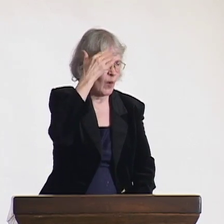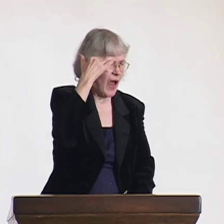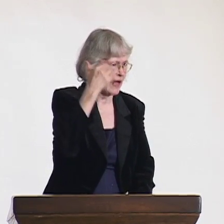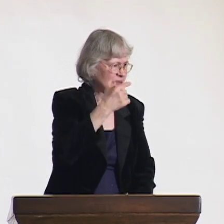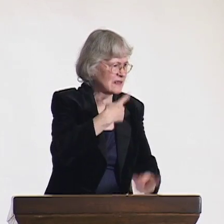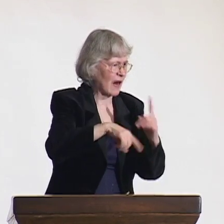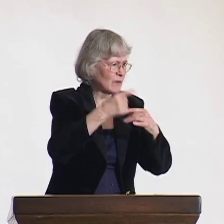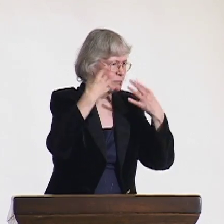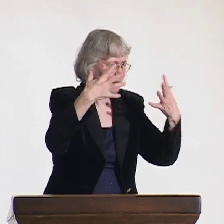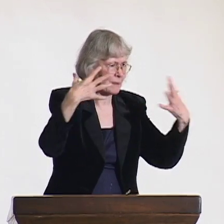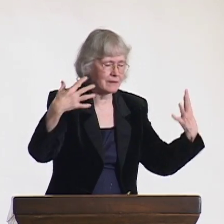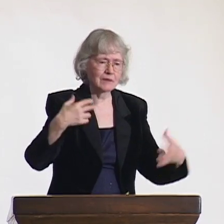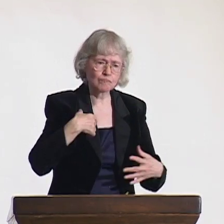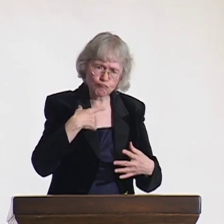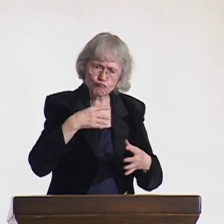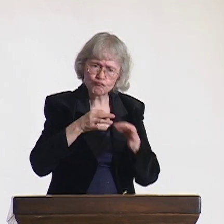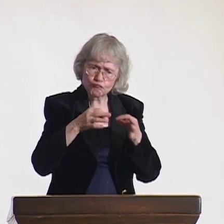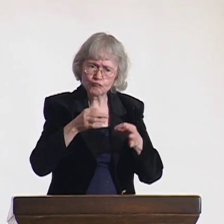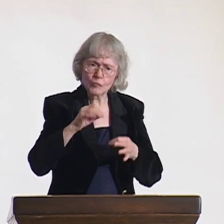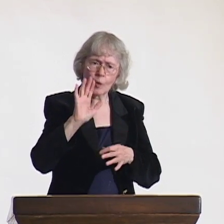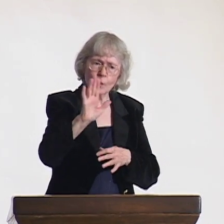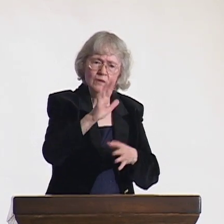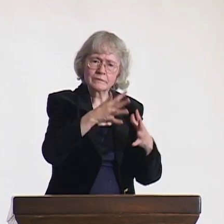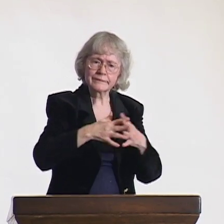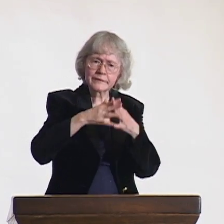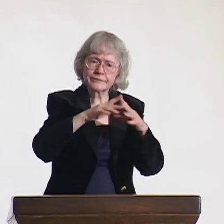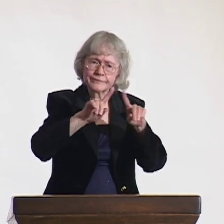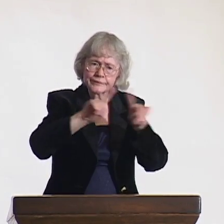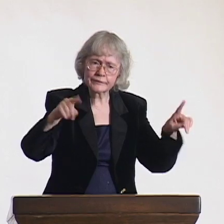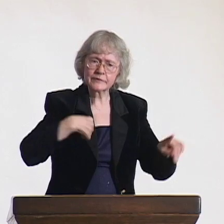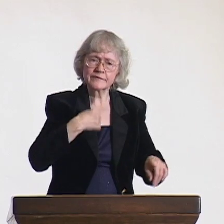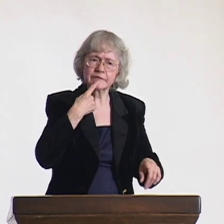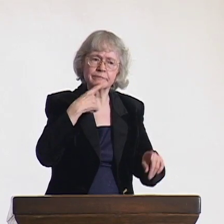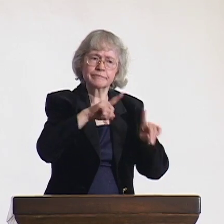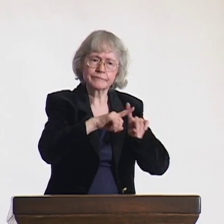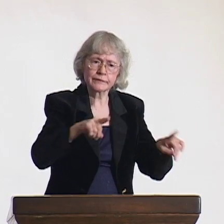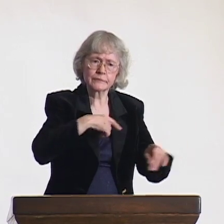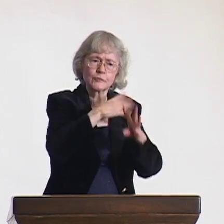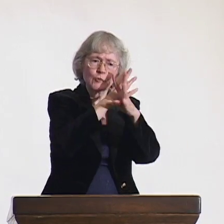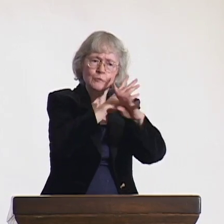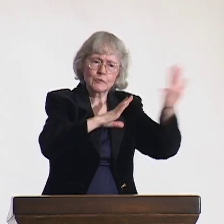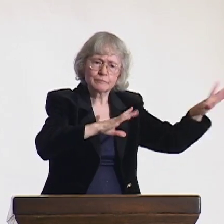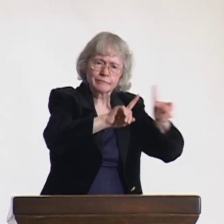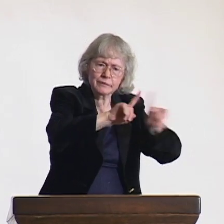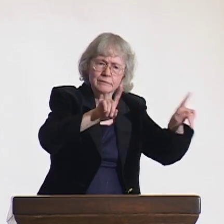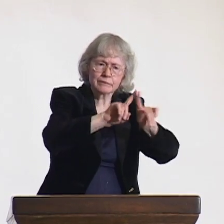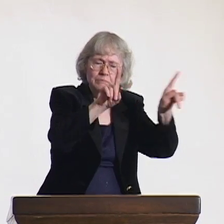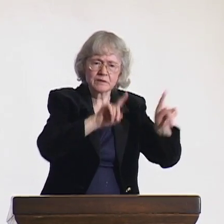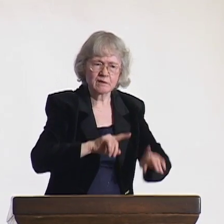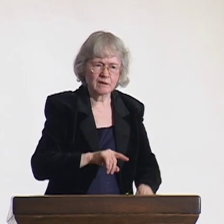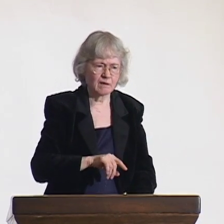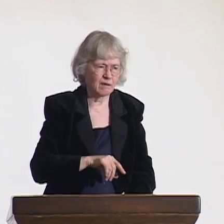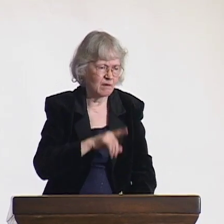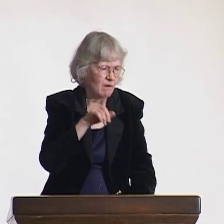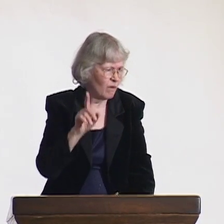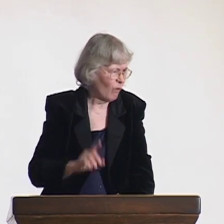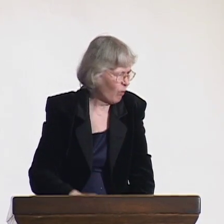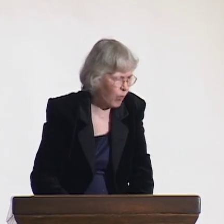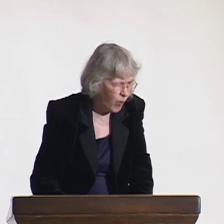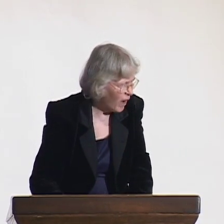We tried to explain that sign language was not universal. They did not understand why sign language was not universal